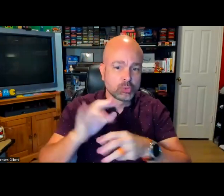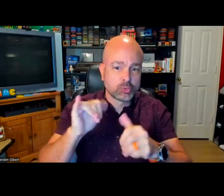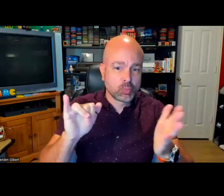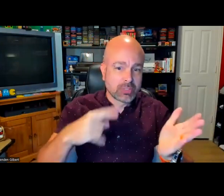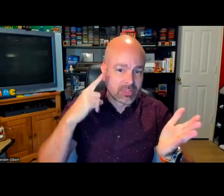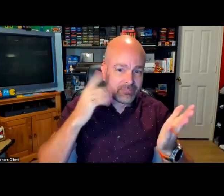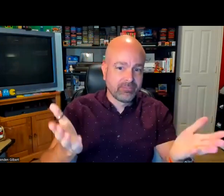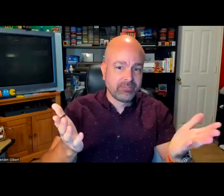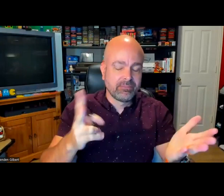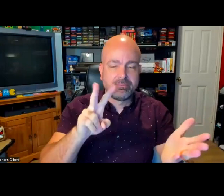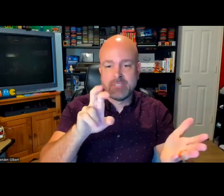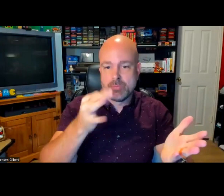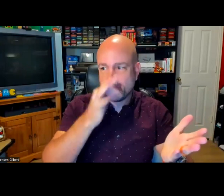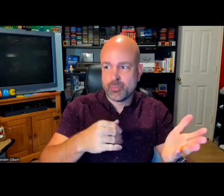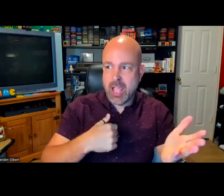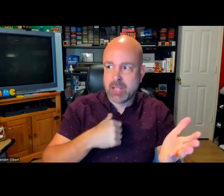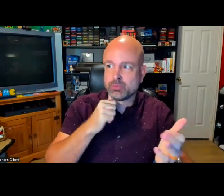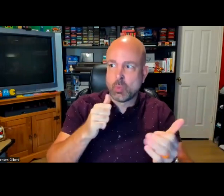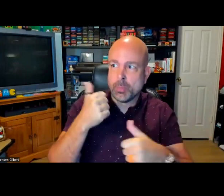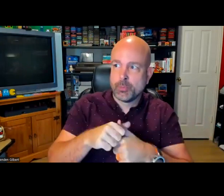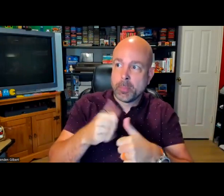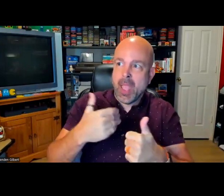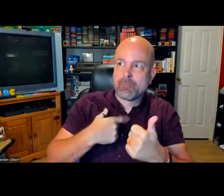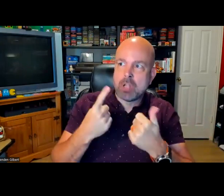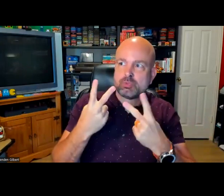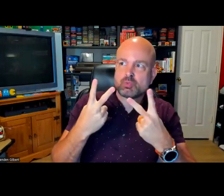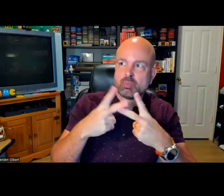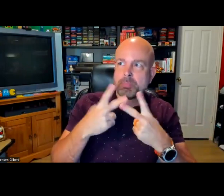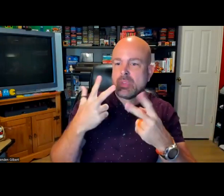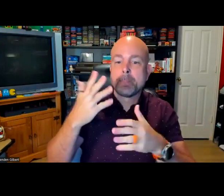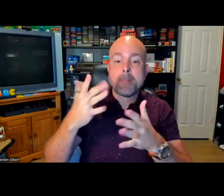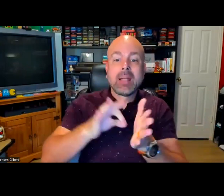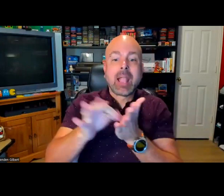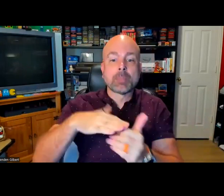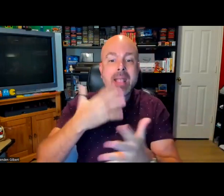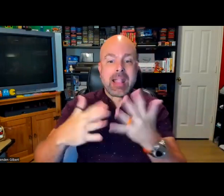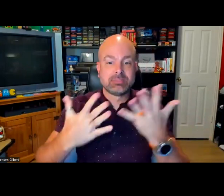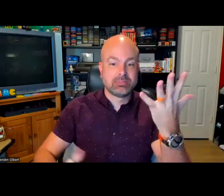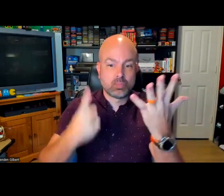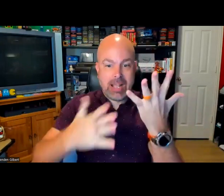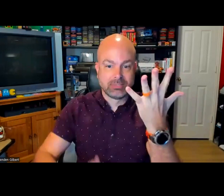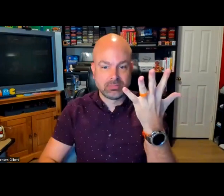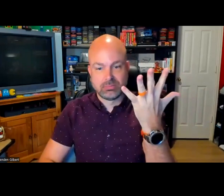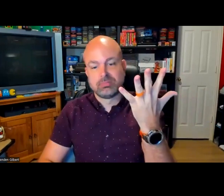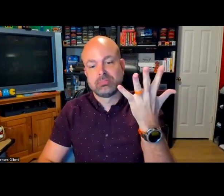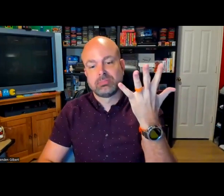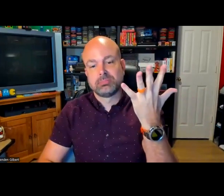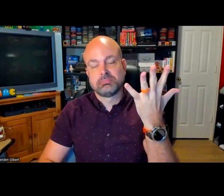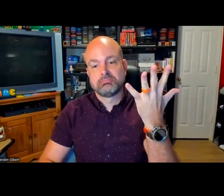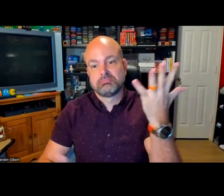person, you're probably not thinking about how you make that technology accessible for them. I can count on one hand the